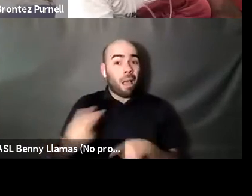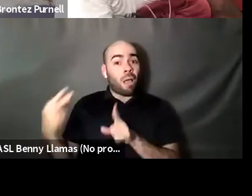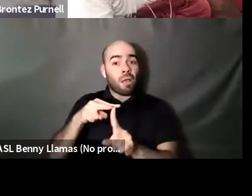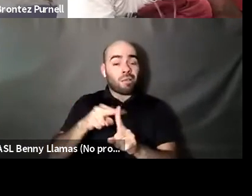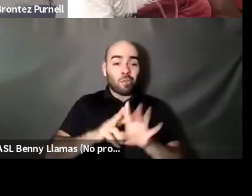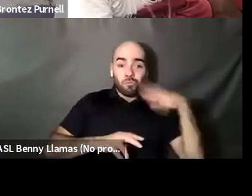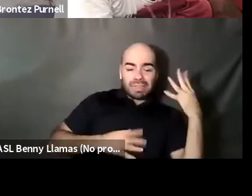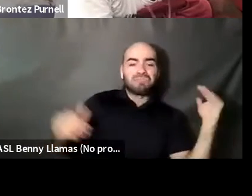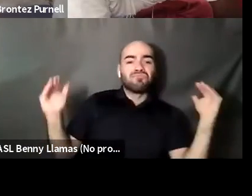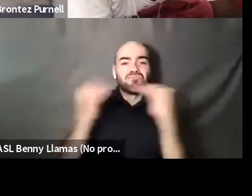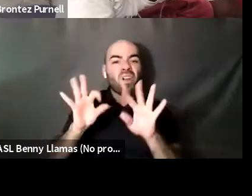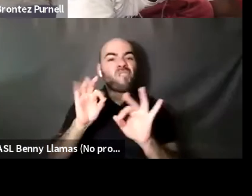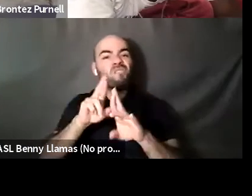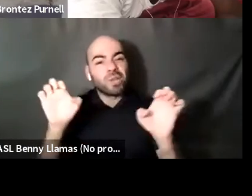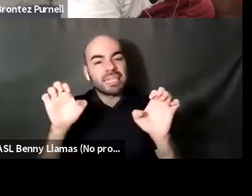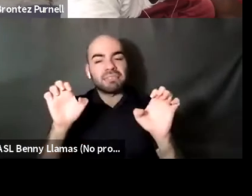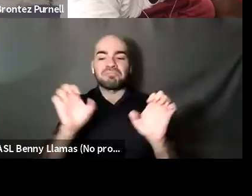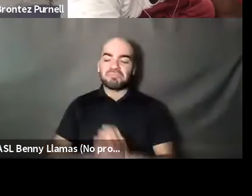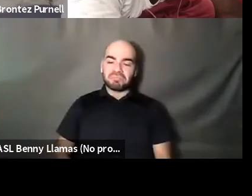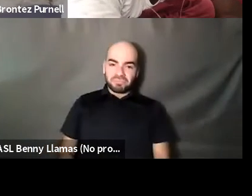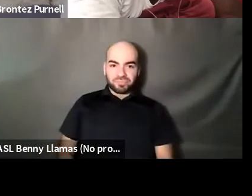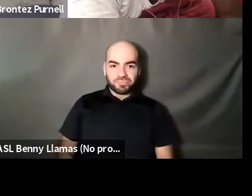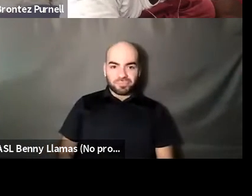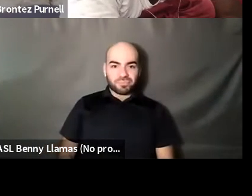Brontez Purnell: Not saying okay Kenyon Farrow (he/him/his): On that note,